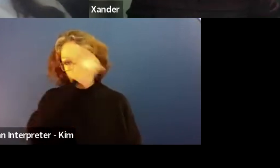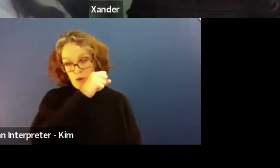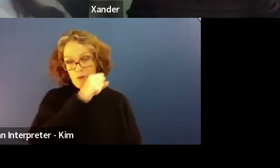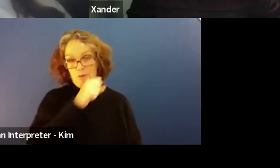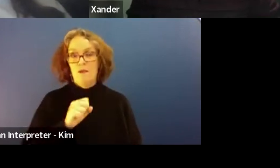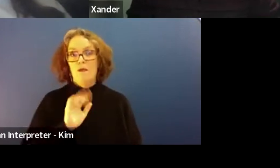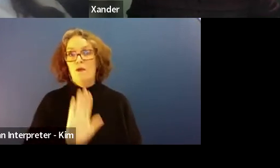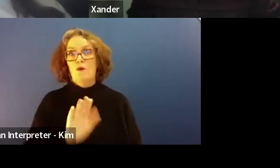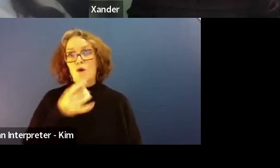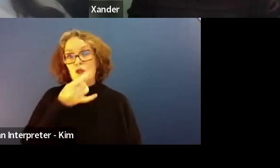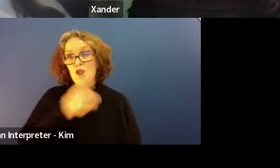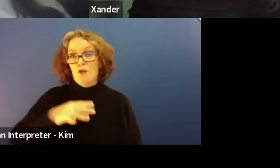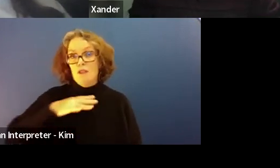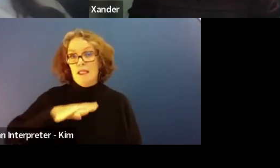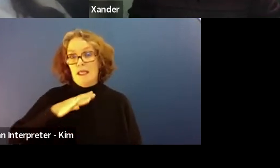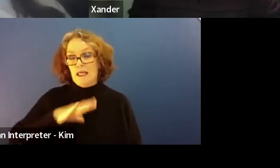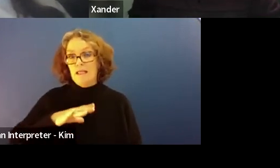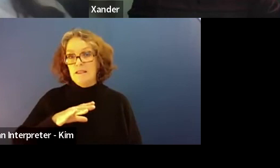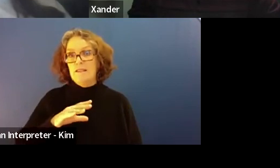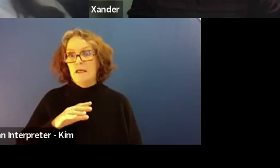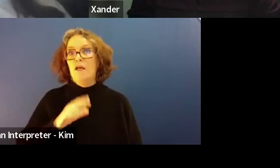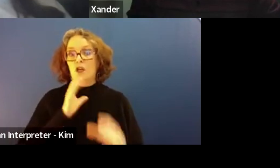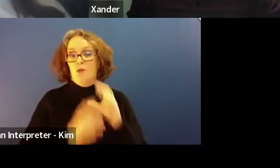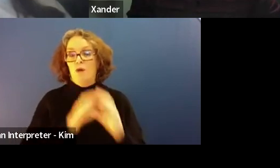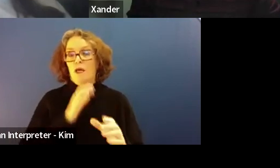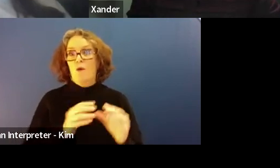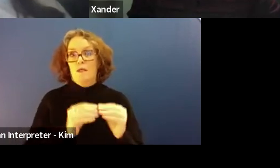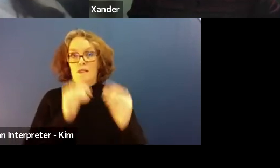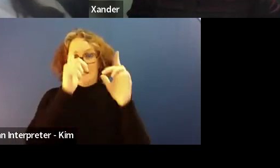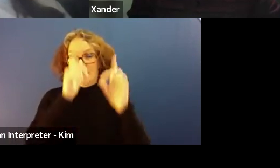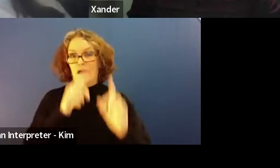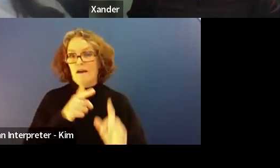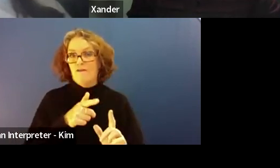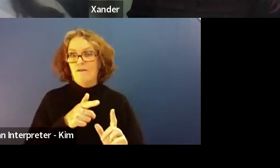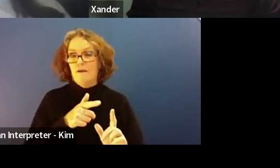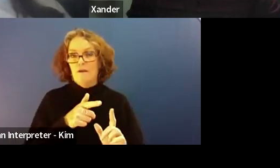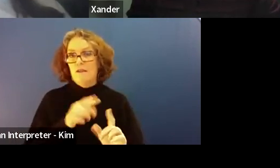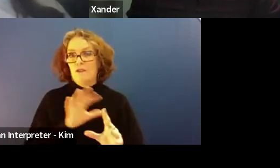You can be proactive by communicating clearly via regular emails.